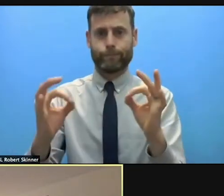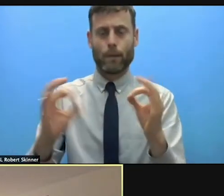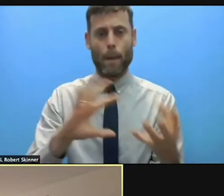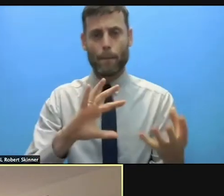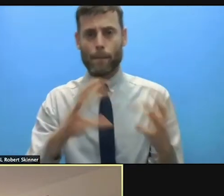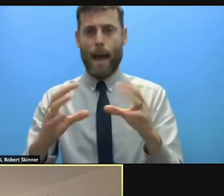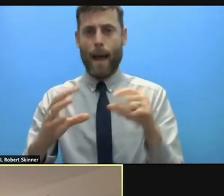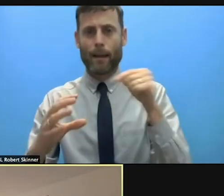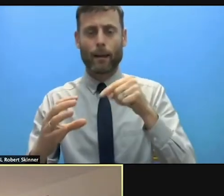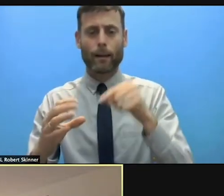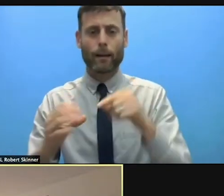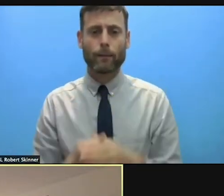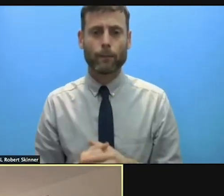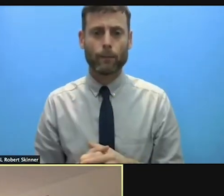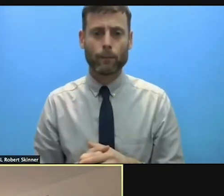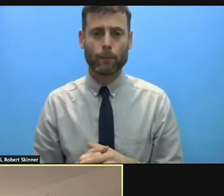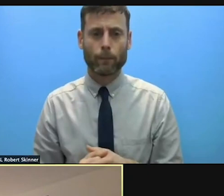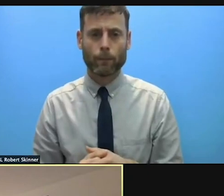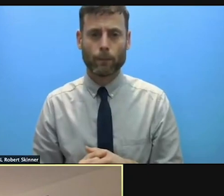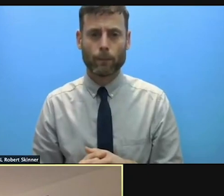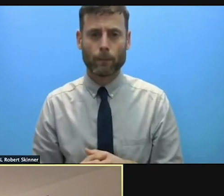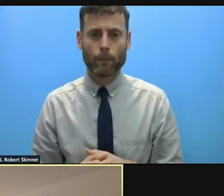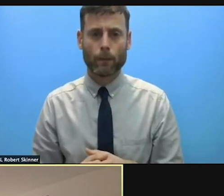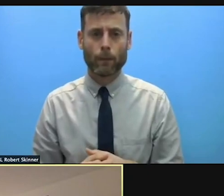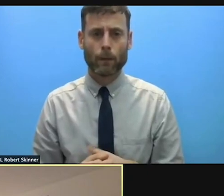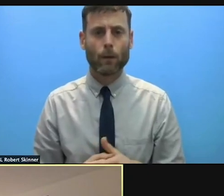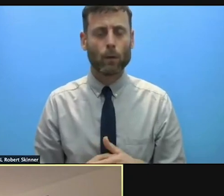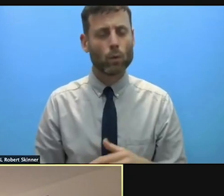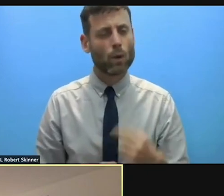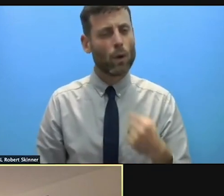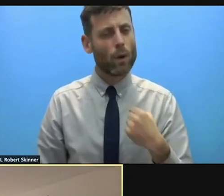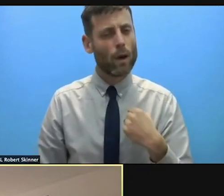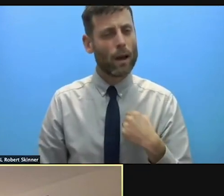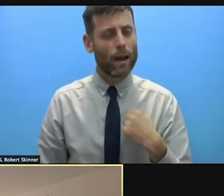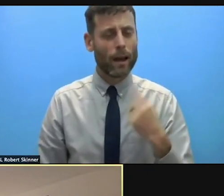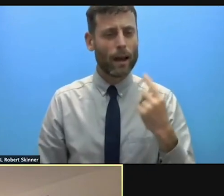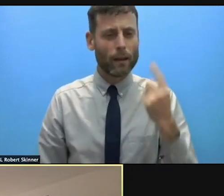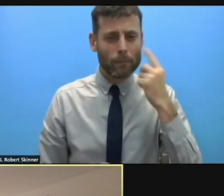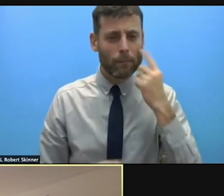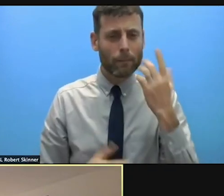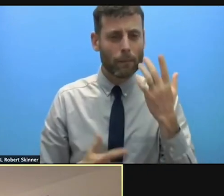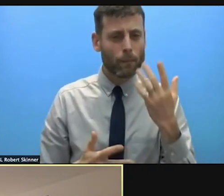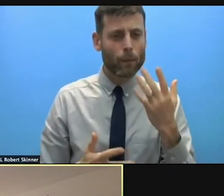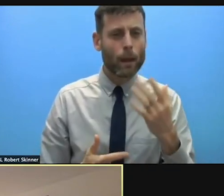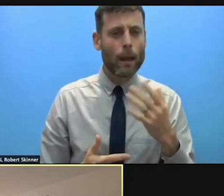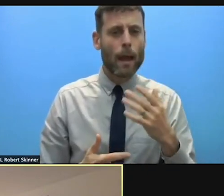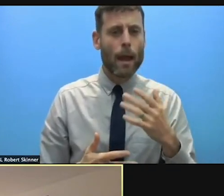social fabric that they came from. So it's really a basic need, and it's really part of protection.